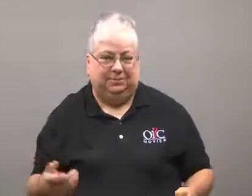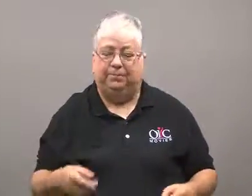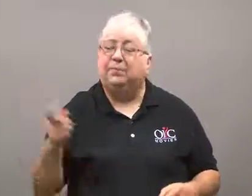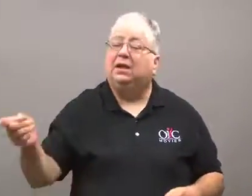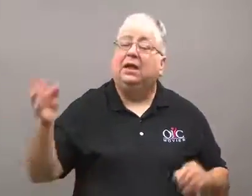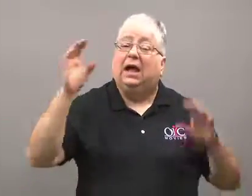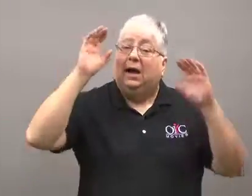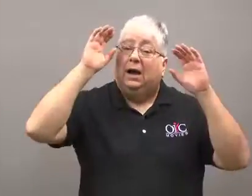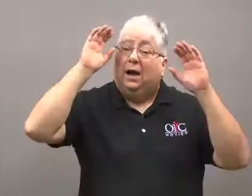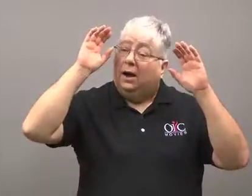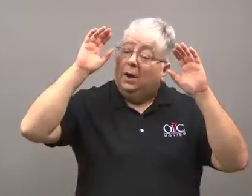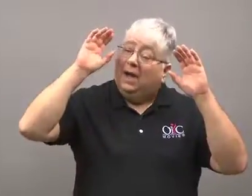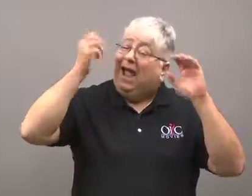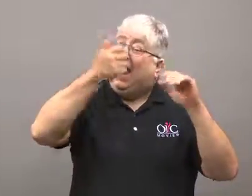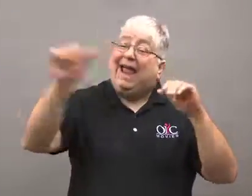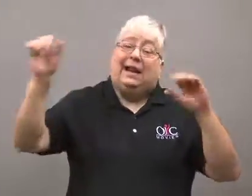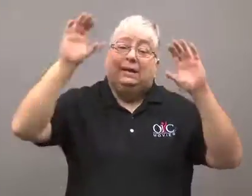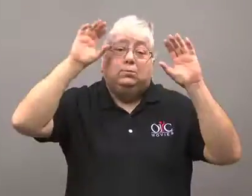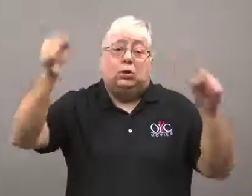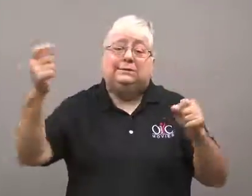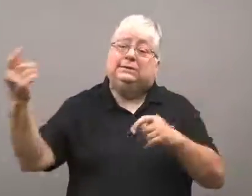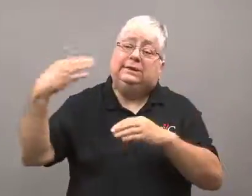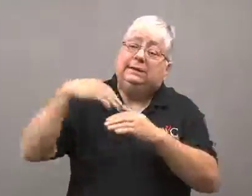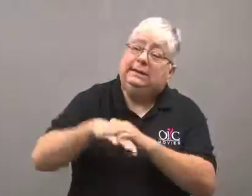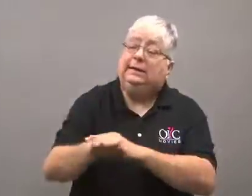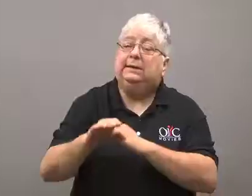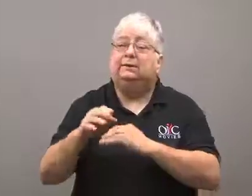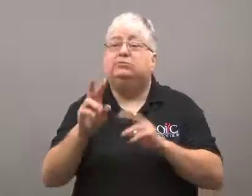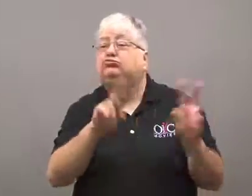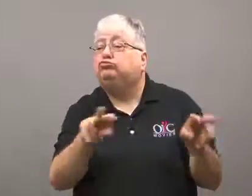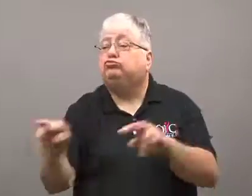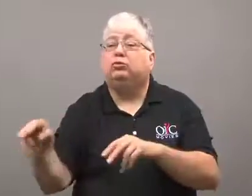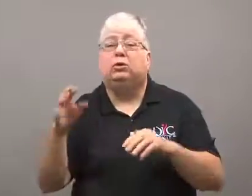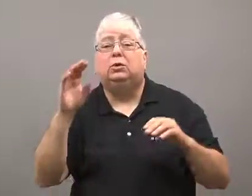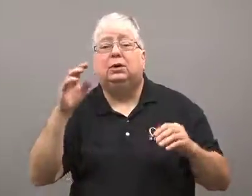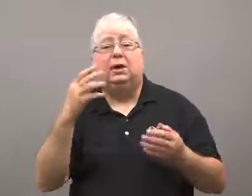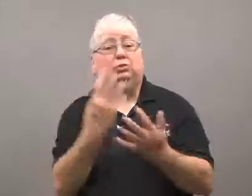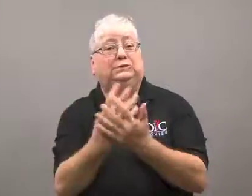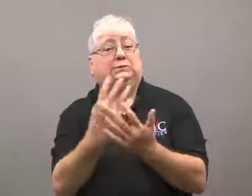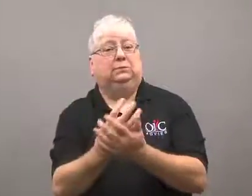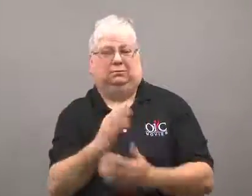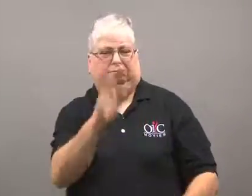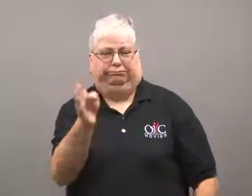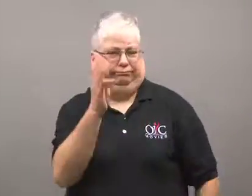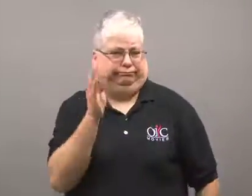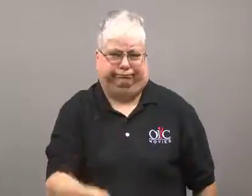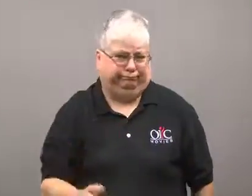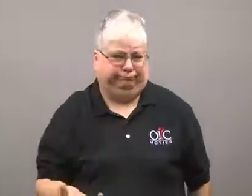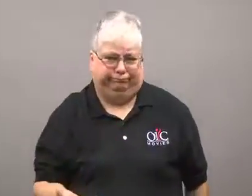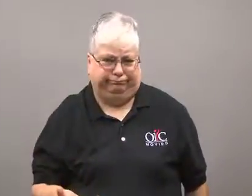No president has ever visited a prison.